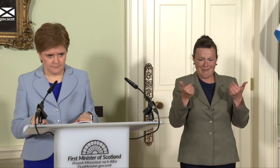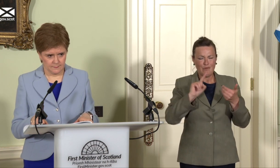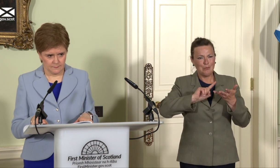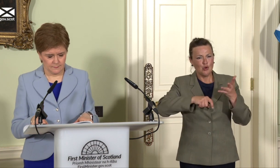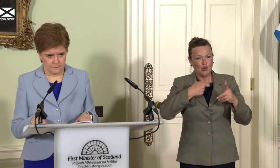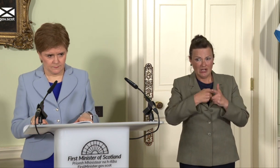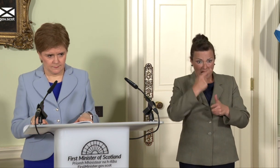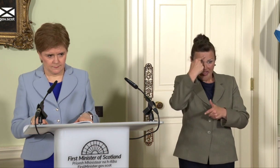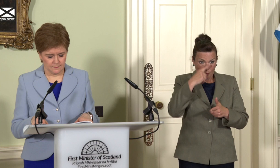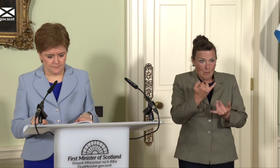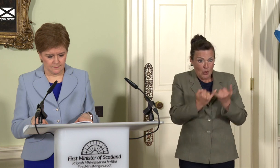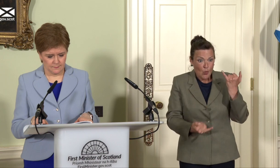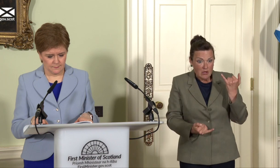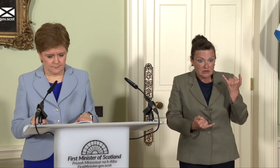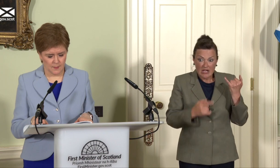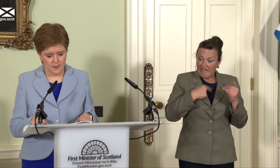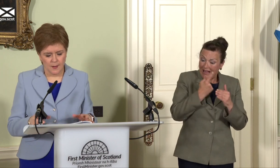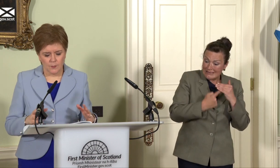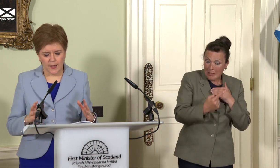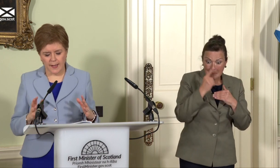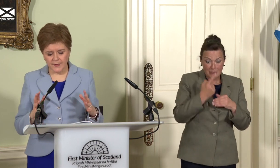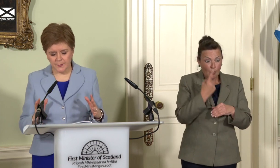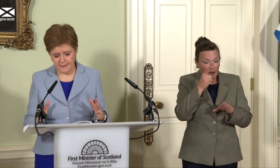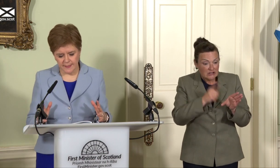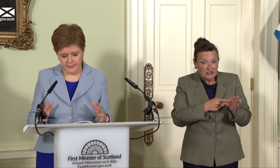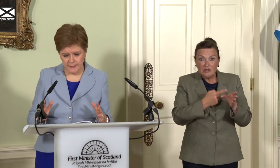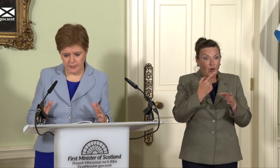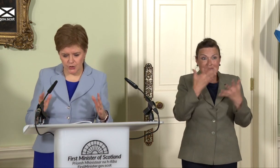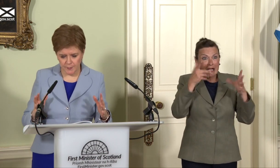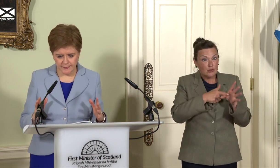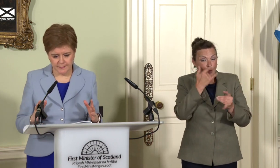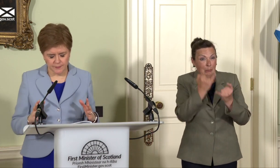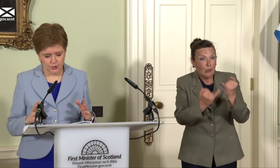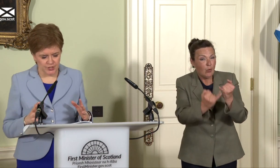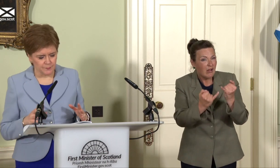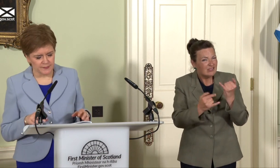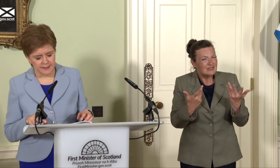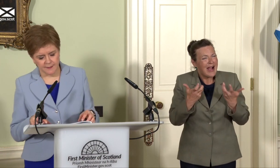years or decades of independent Scotland? I think I would answer that in two ways, James.